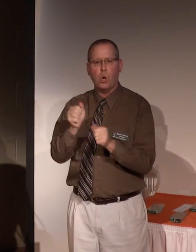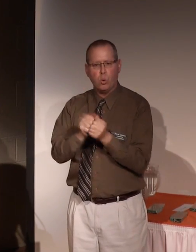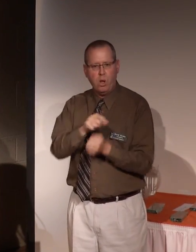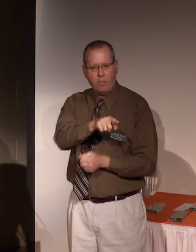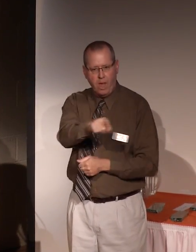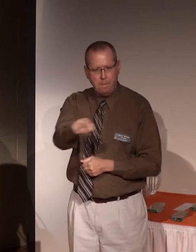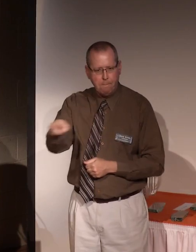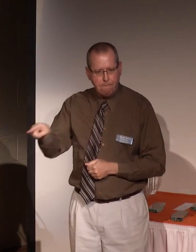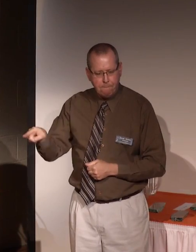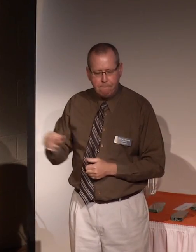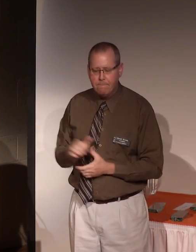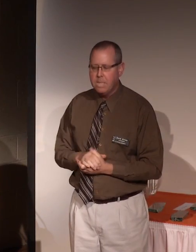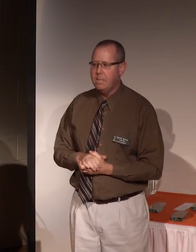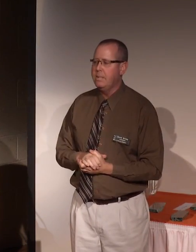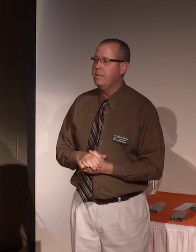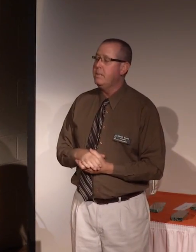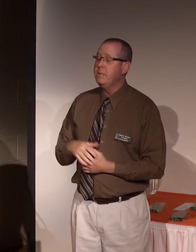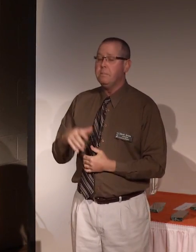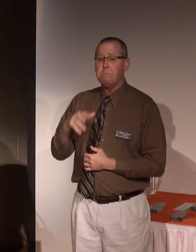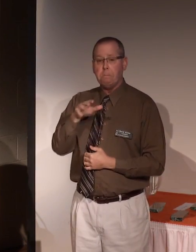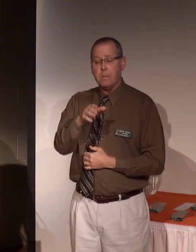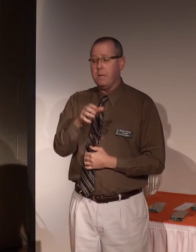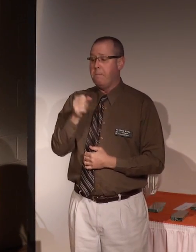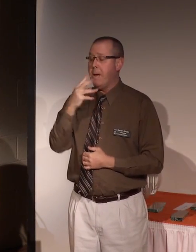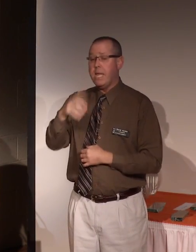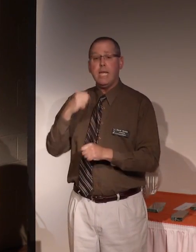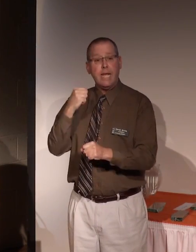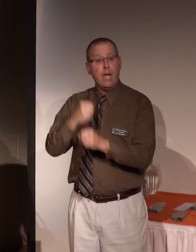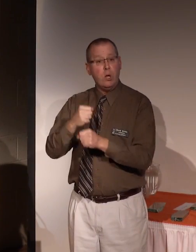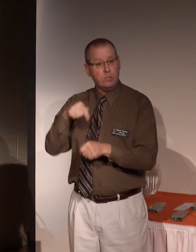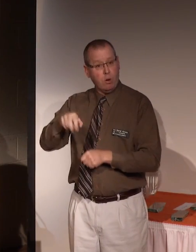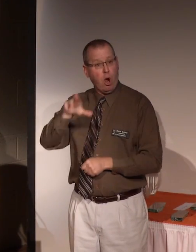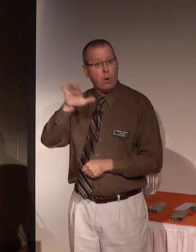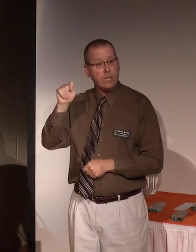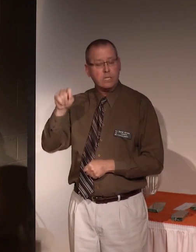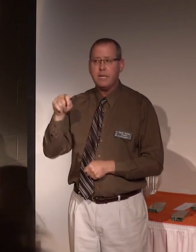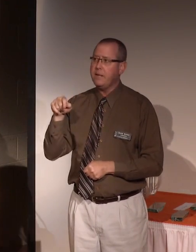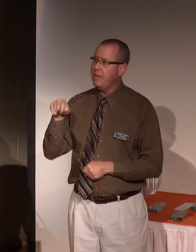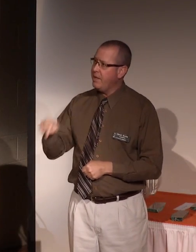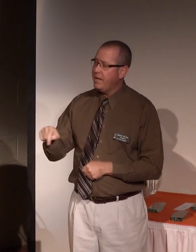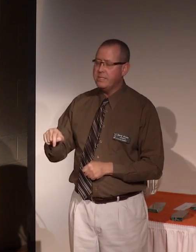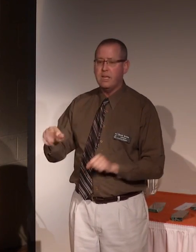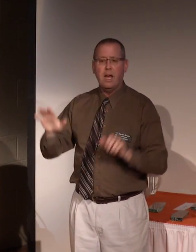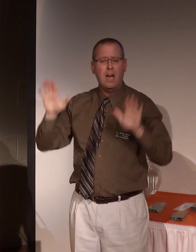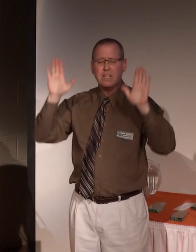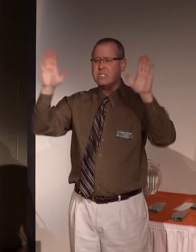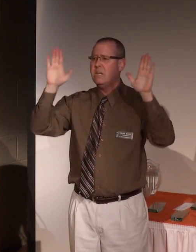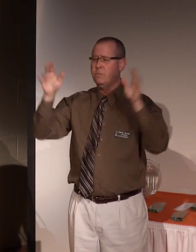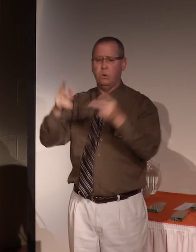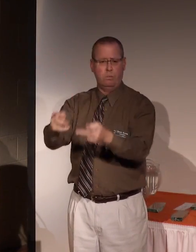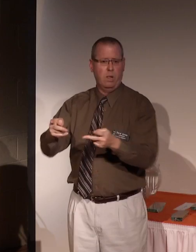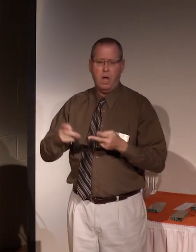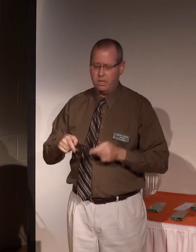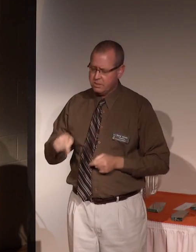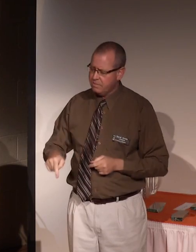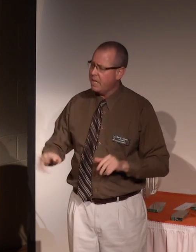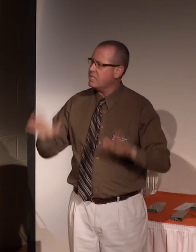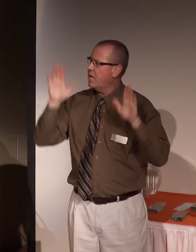In the many years i've been at RIT, this has been an exceptional place, an exceptional environment to